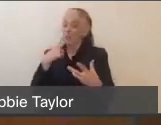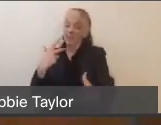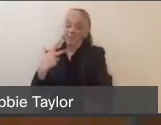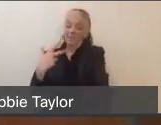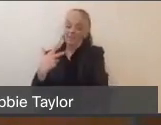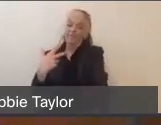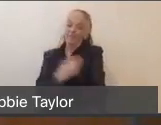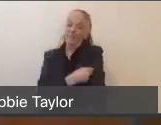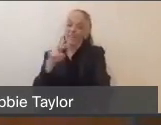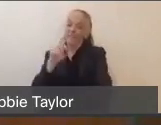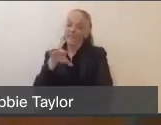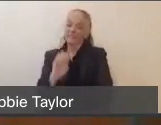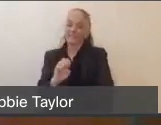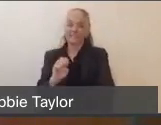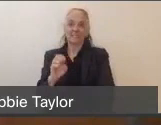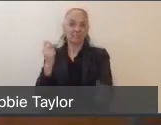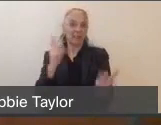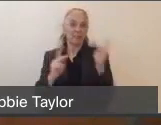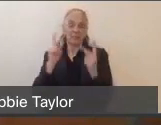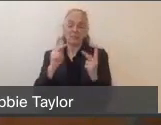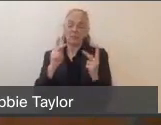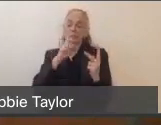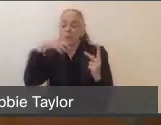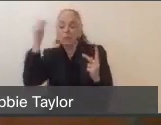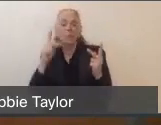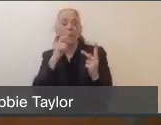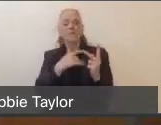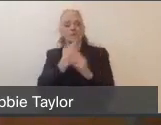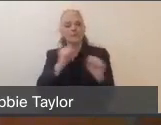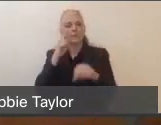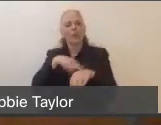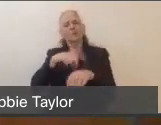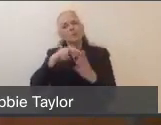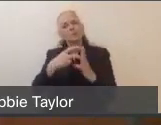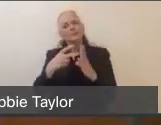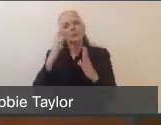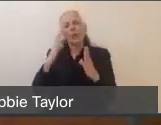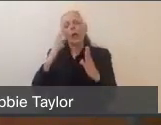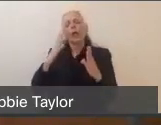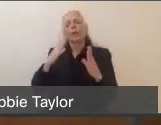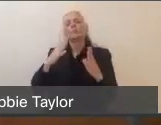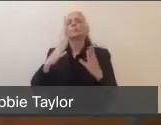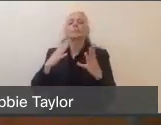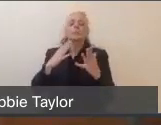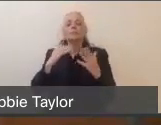with COVID-19 around. So it's going to be a scary time for them for a long time. But will be able to,